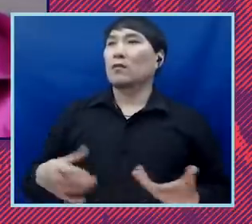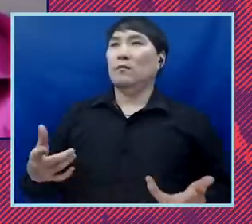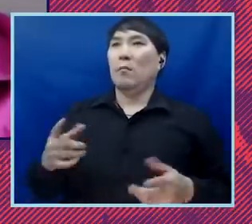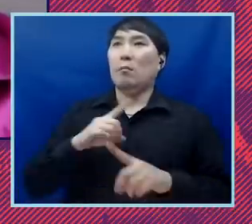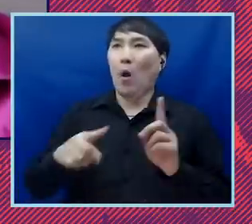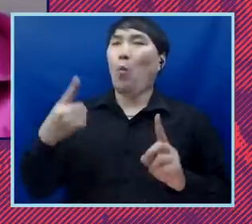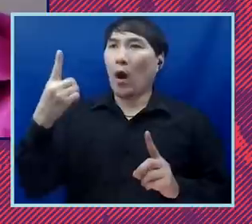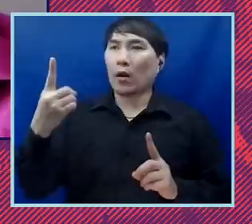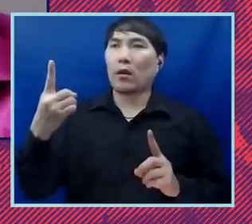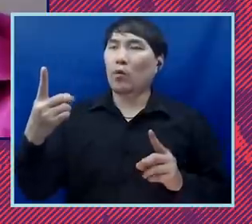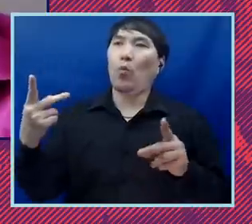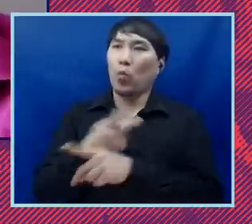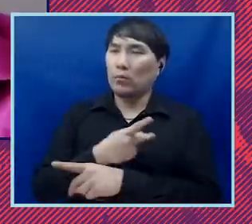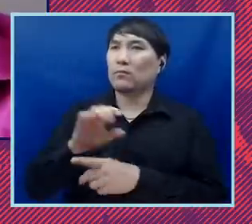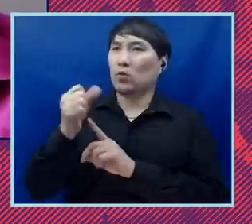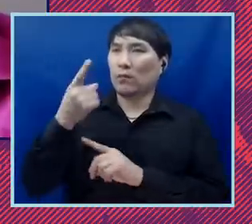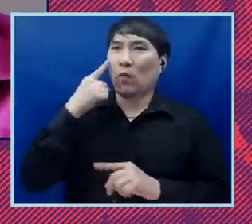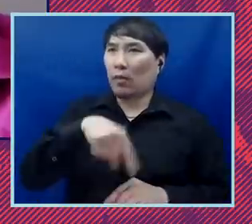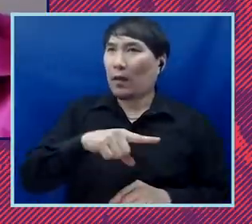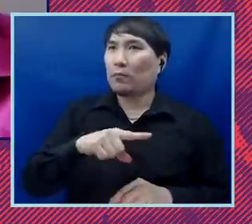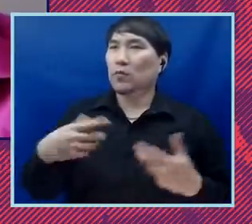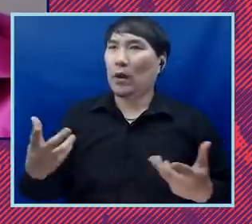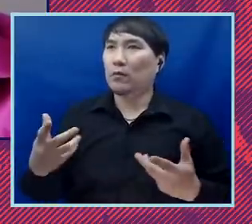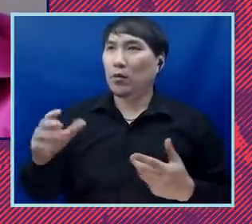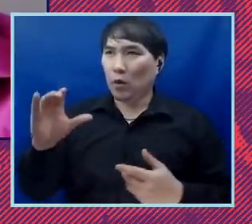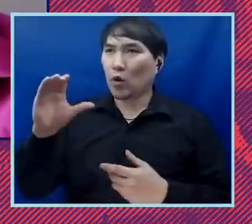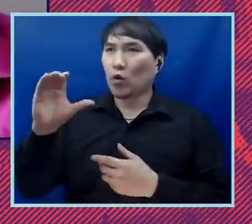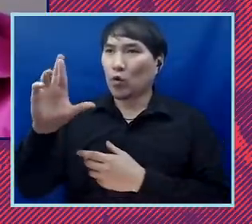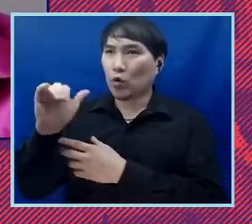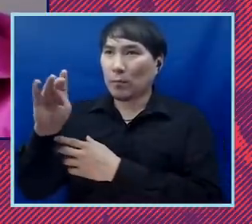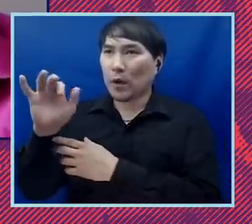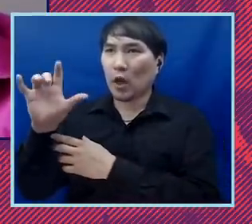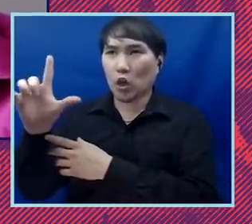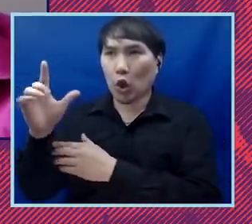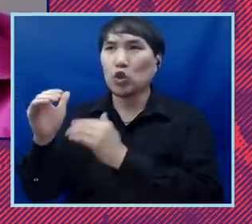communities is the criminal justice system so now we're trying to kind of put another ballast in the